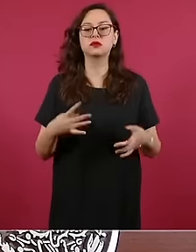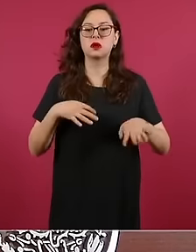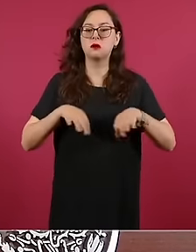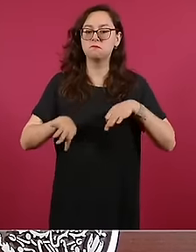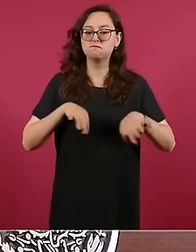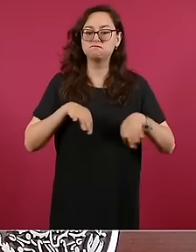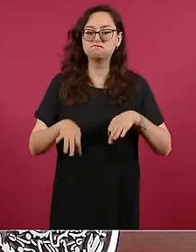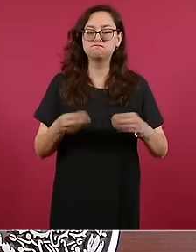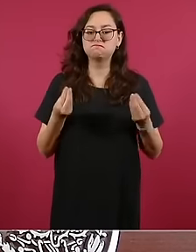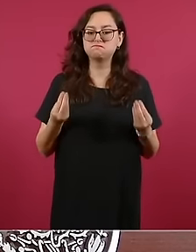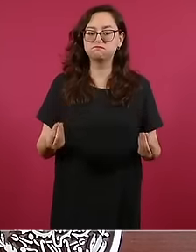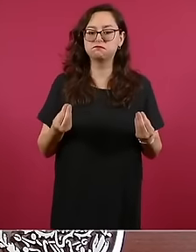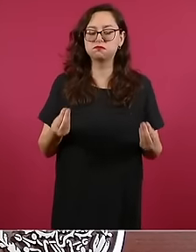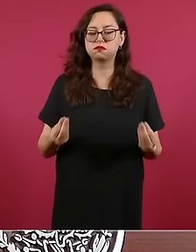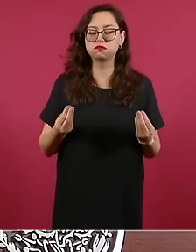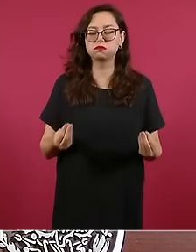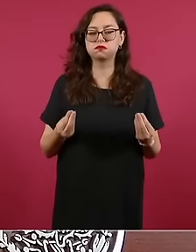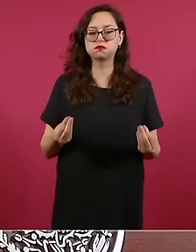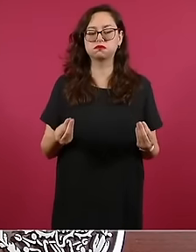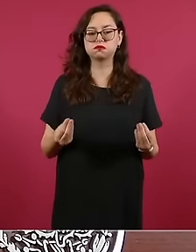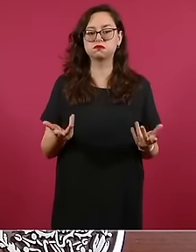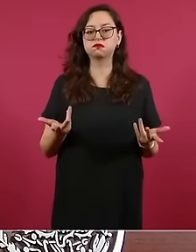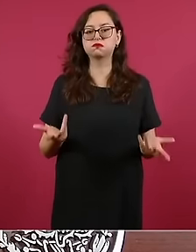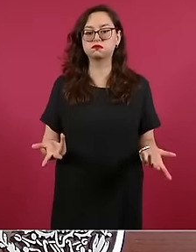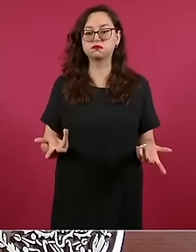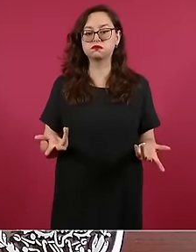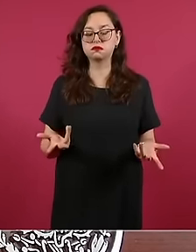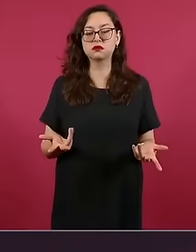to raise awareness of what we call the revolution of